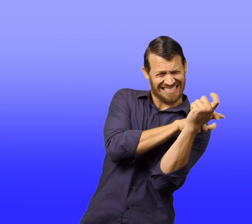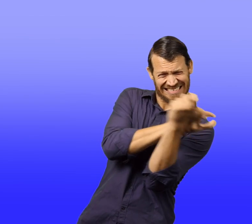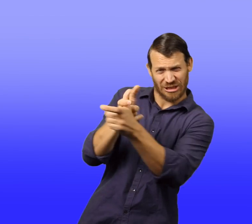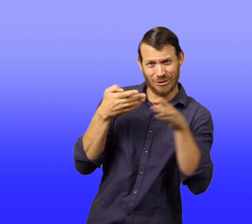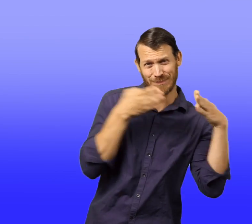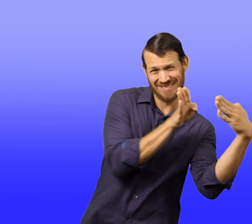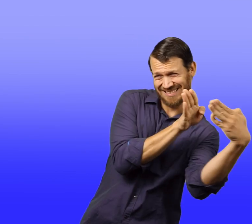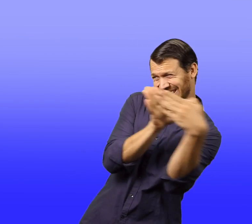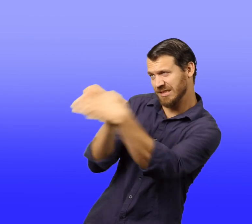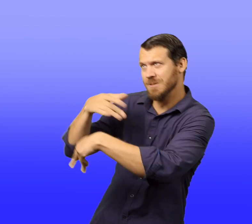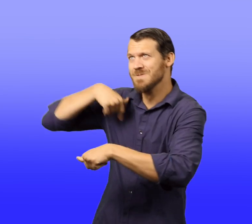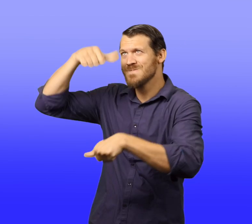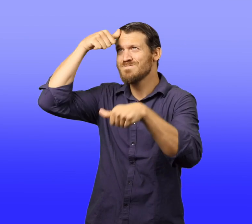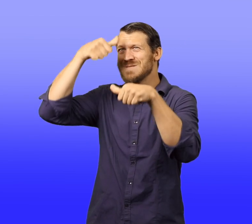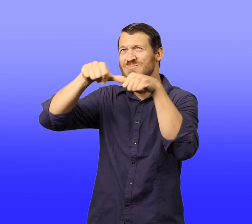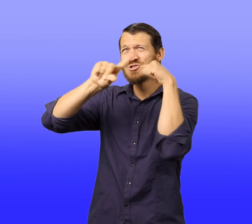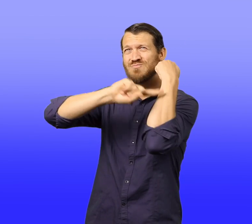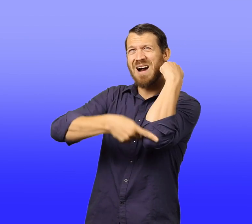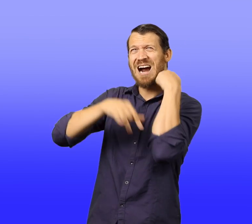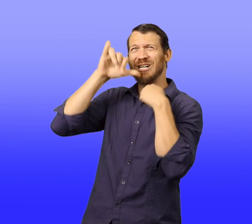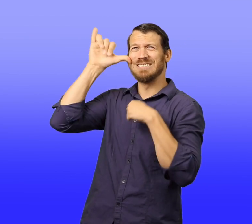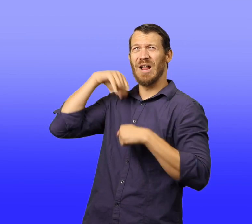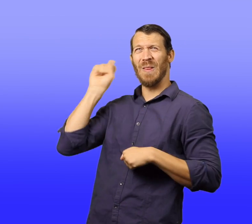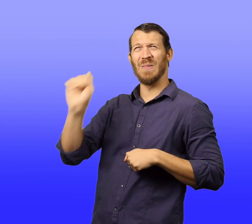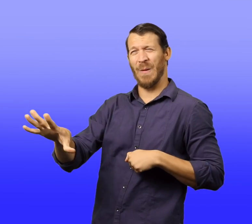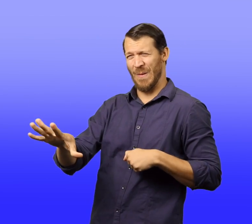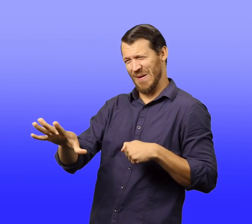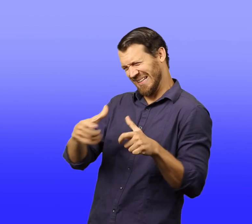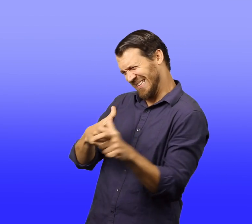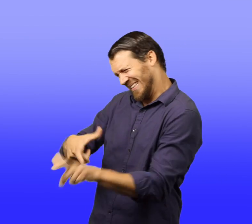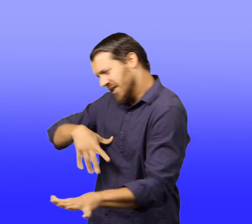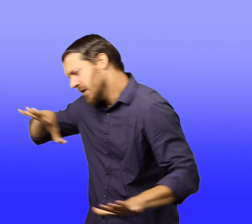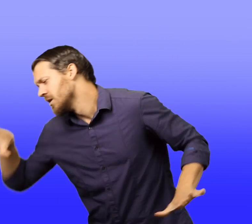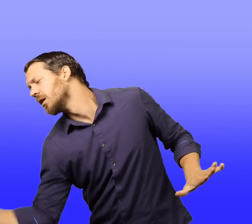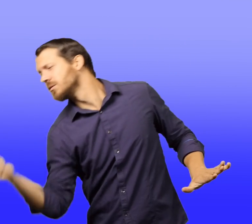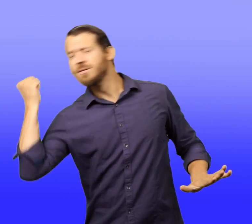He found the empty jelly-doughnut bag he had thrown at the fire hydrant the day before.